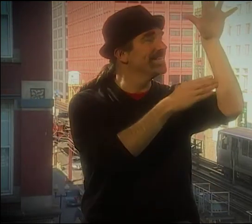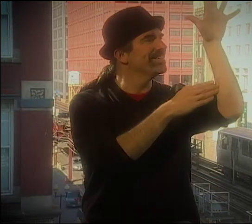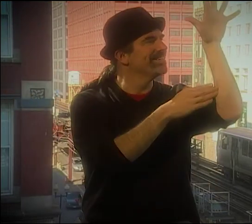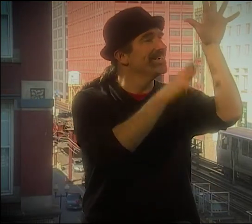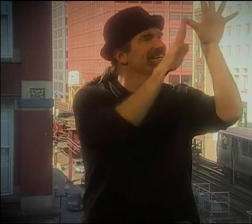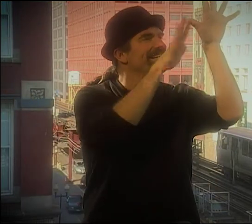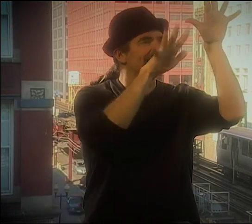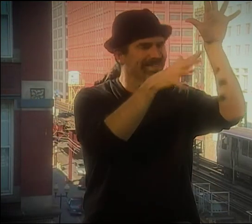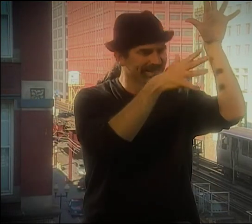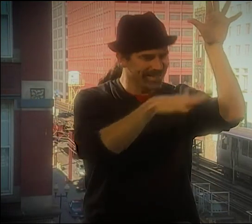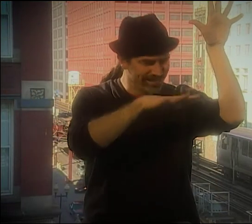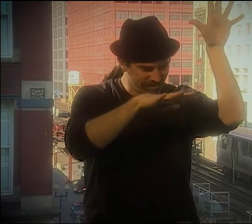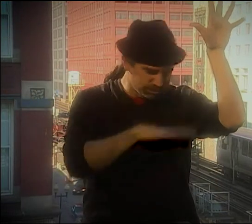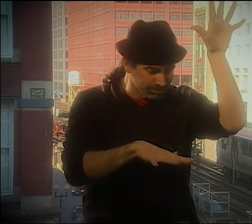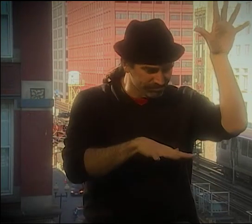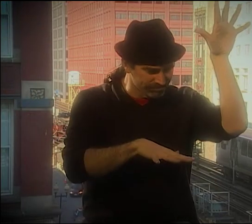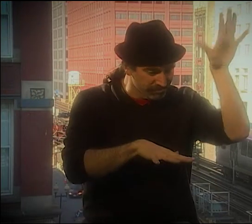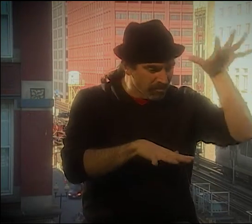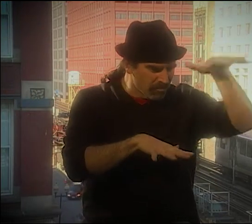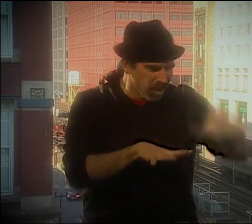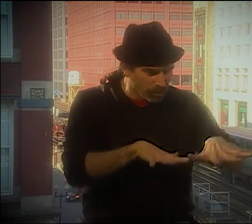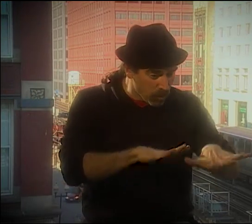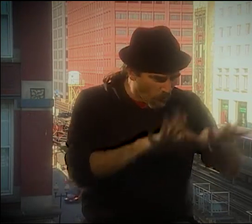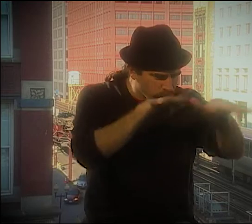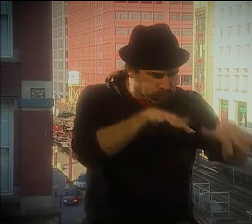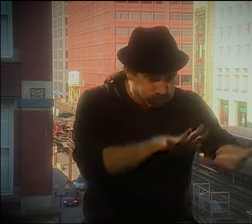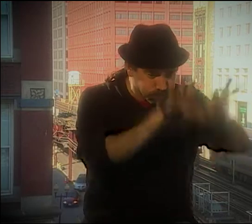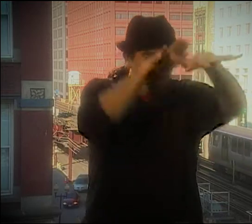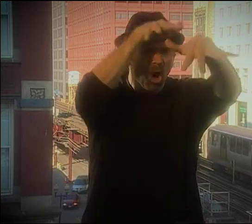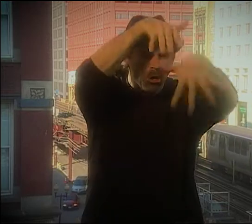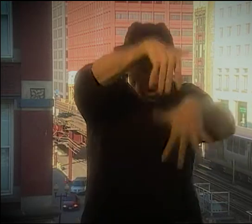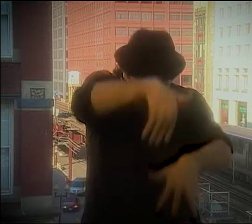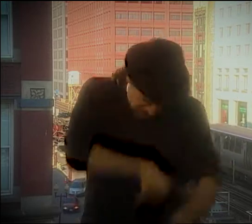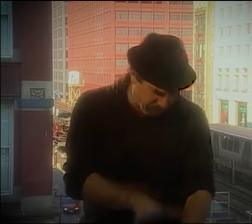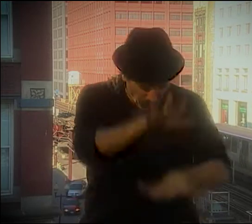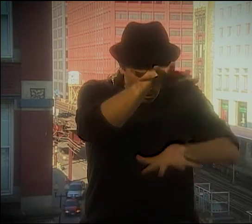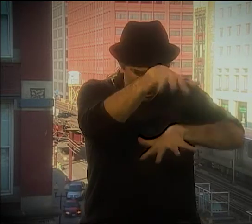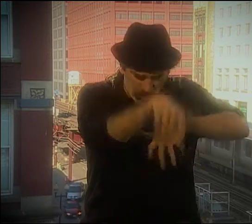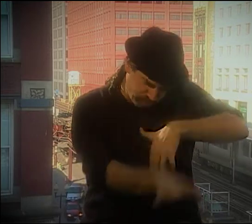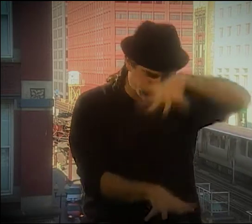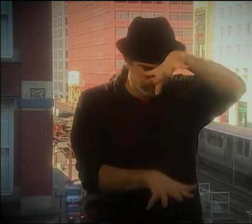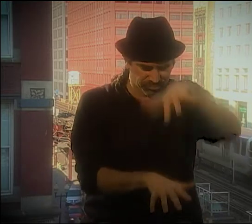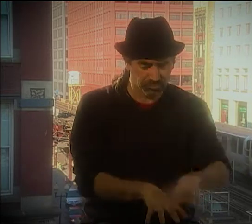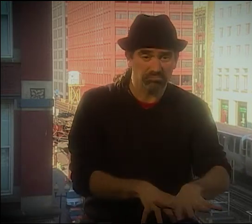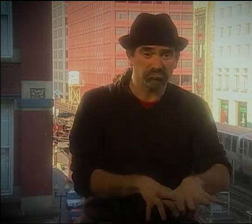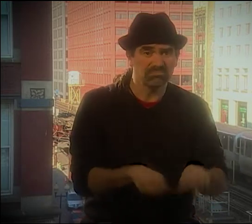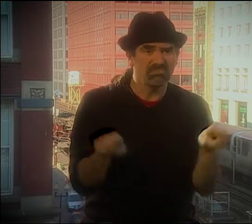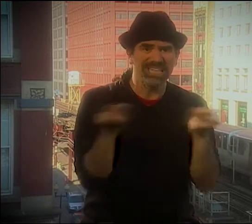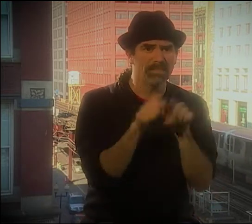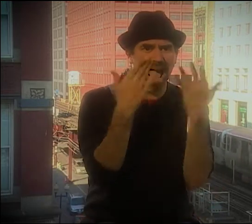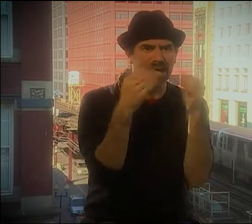AND THEN BECOMES A BUTTERFLY ON THE HAT OF SOMEONE WHO SWATS IT AWAY.